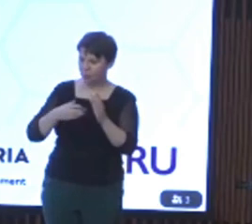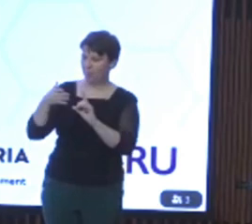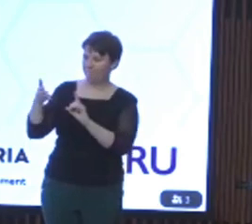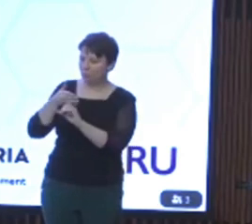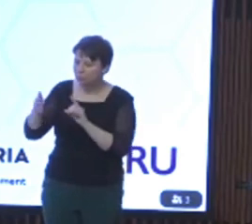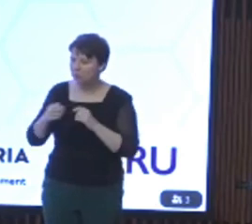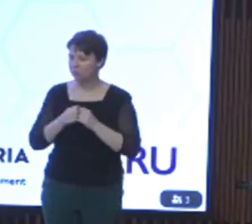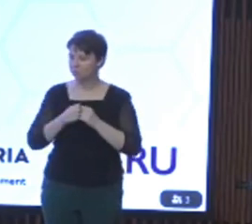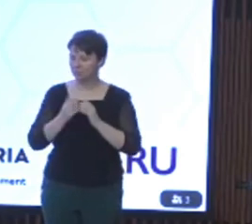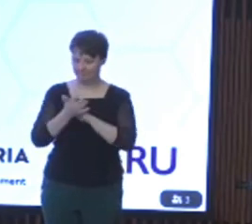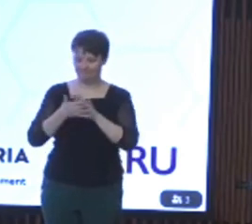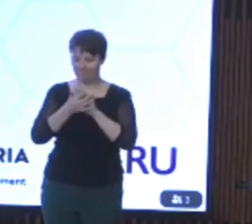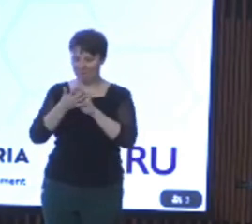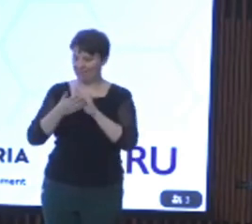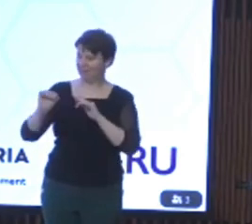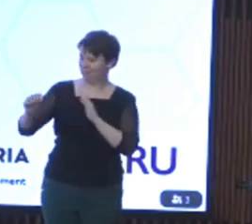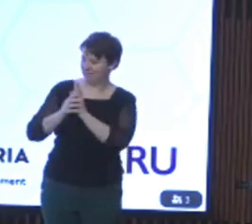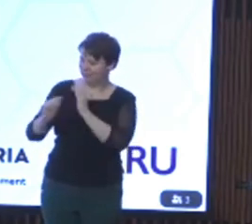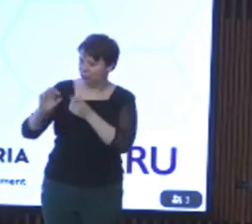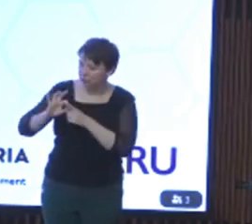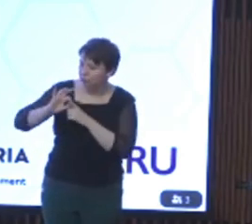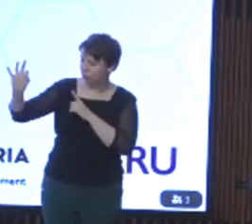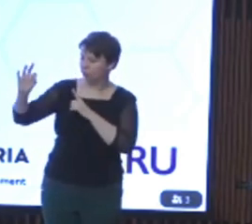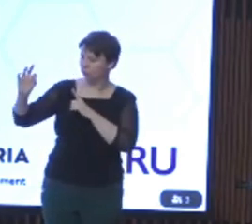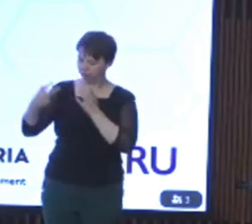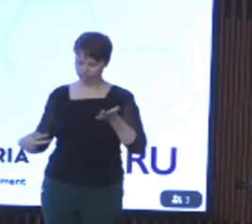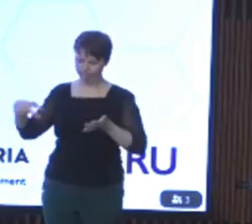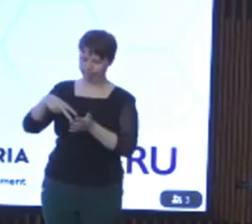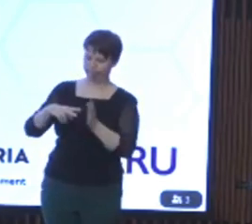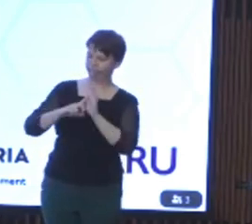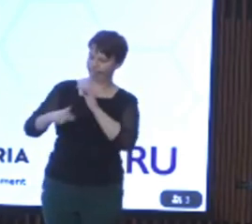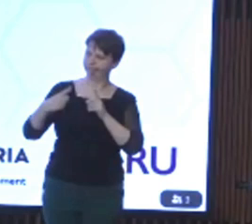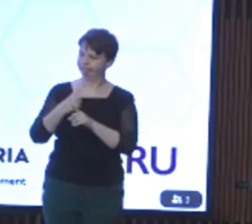capacity of people with disability to speak and to represent themselves and to be heard.